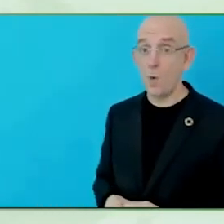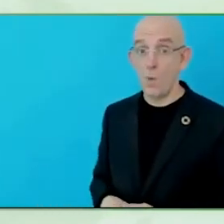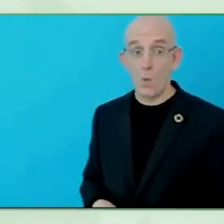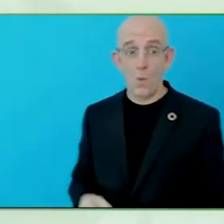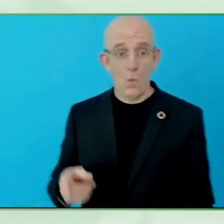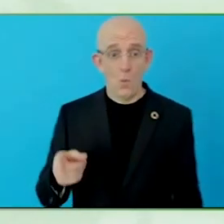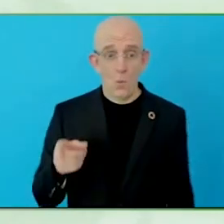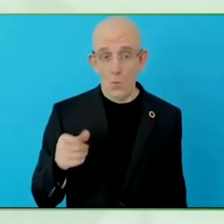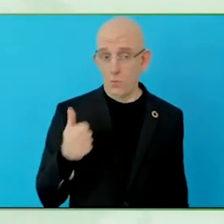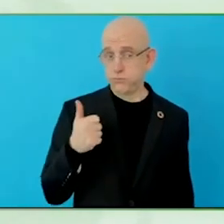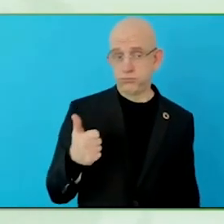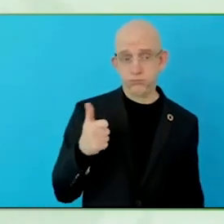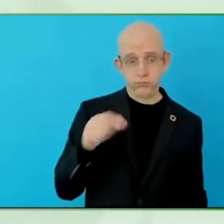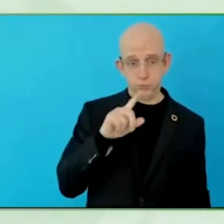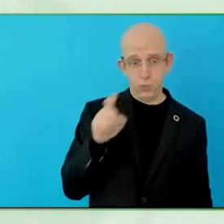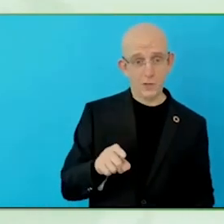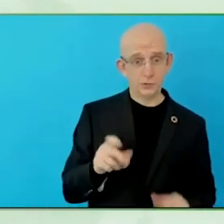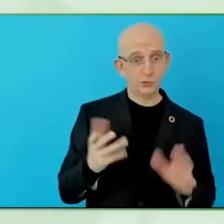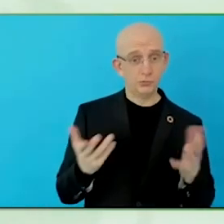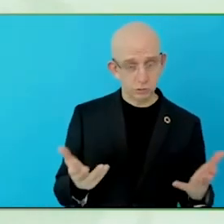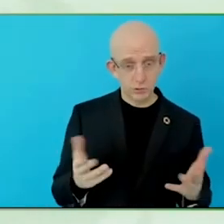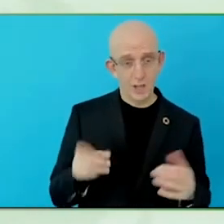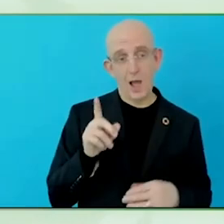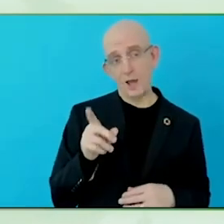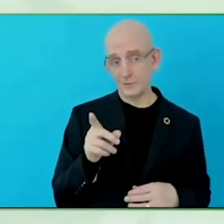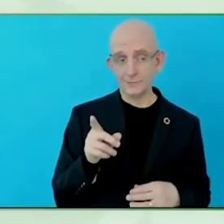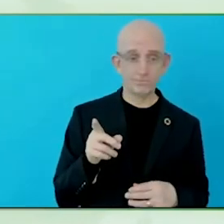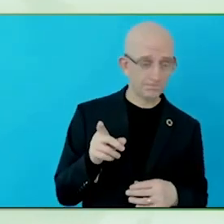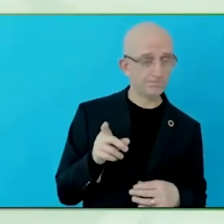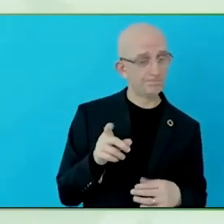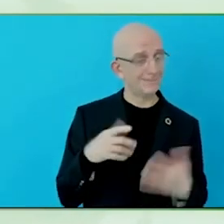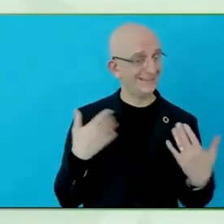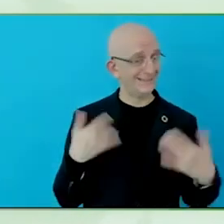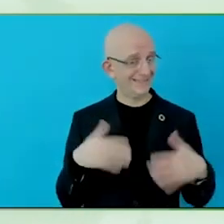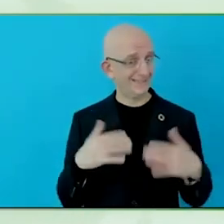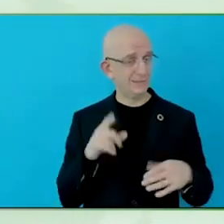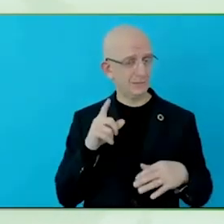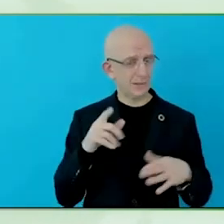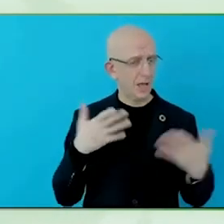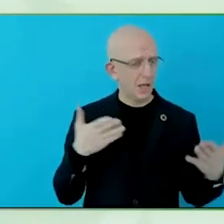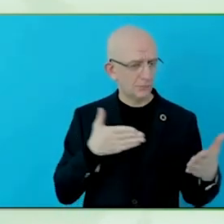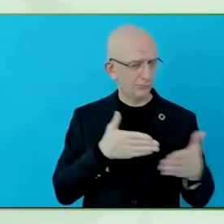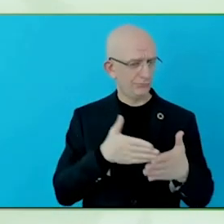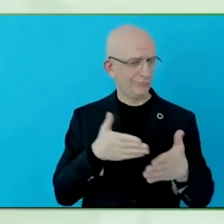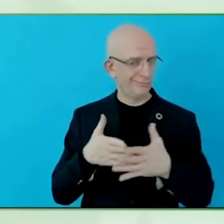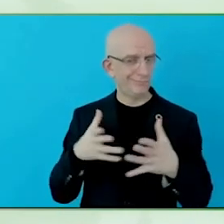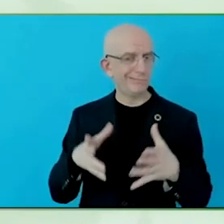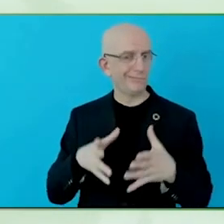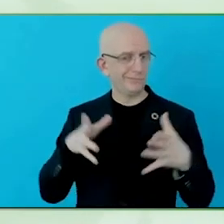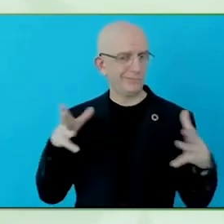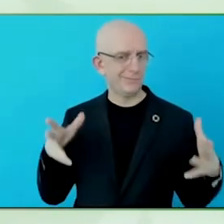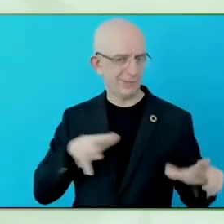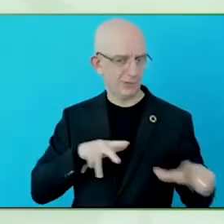When it comes to the website, where you take a look at your product, but you can make those decisions, we ensure that website